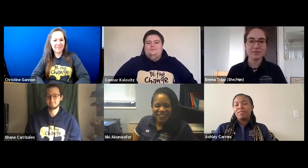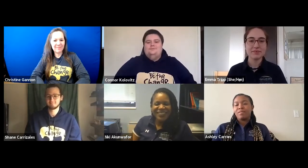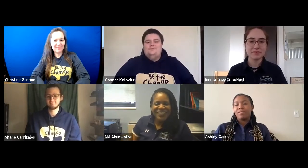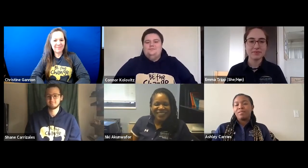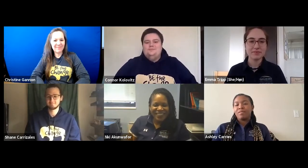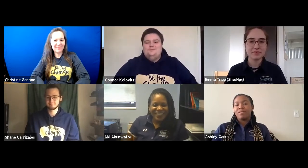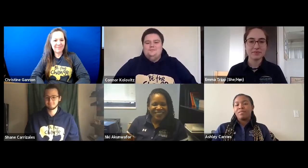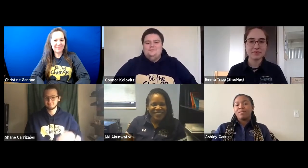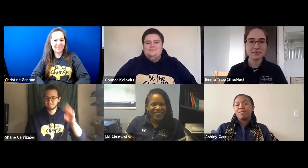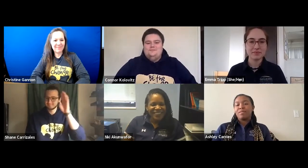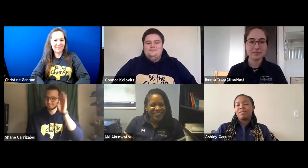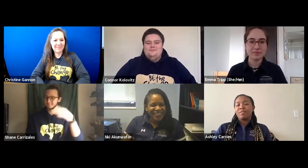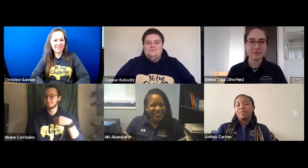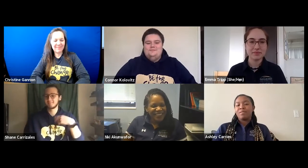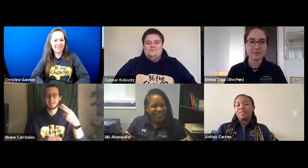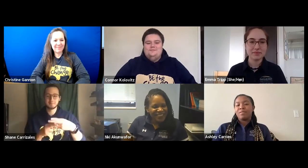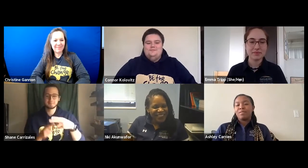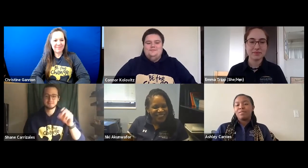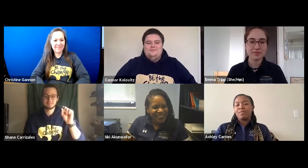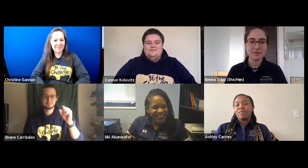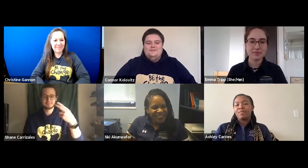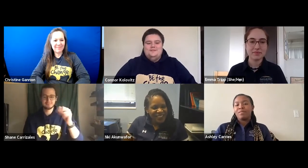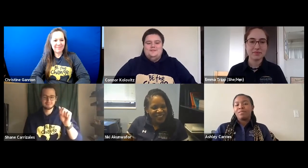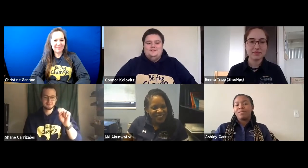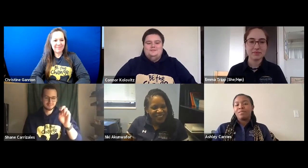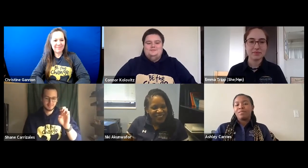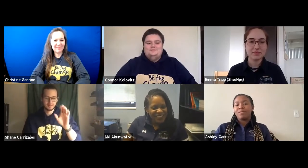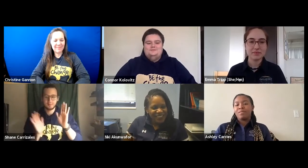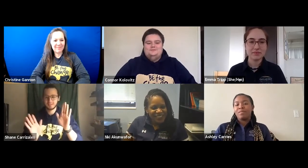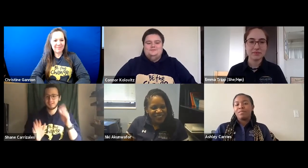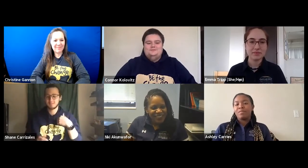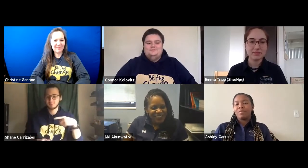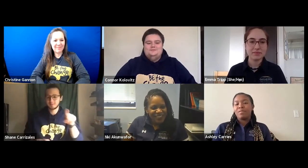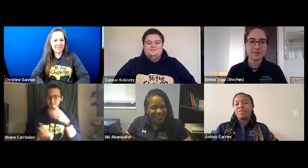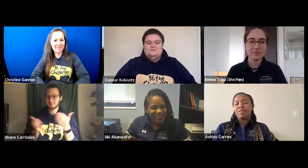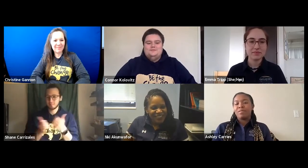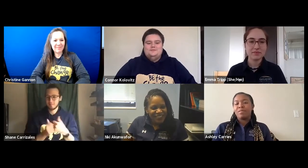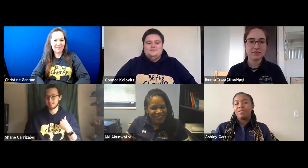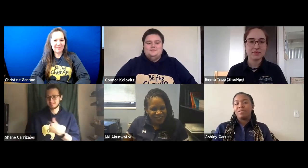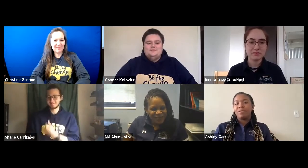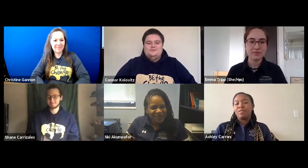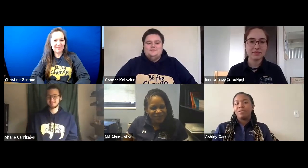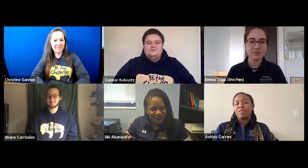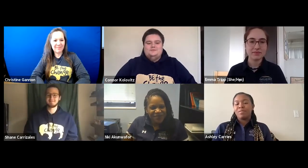>Hello, my name is Shane. It’s great to have you here with us.